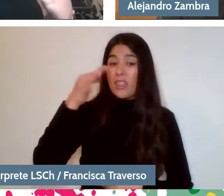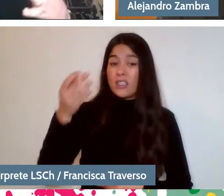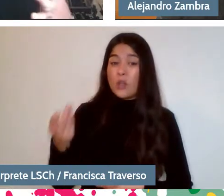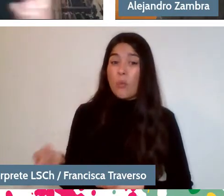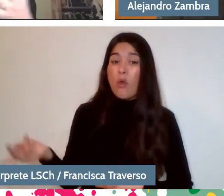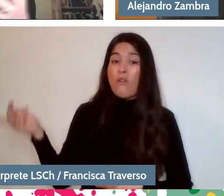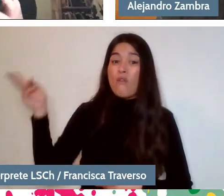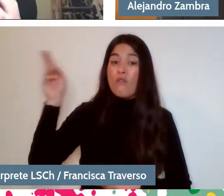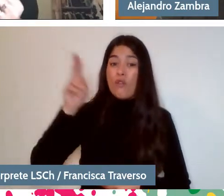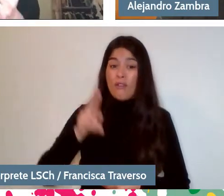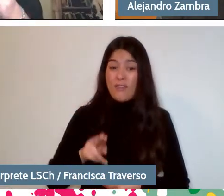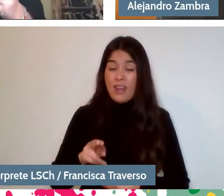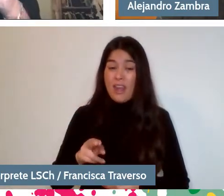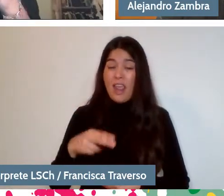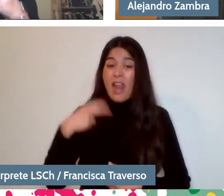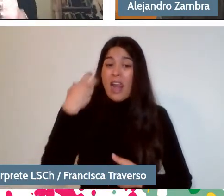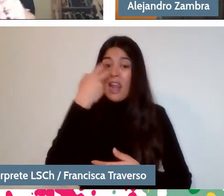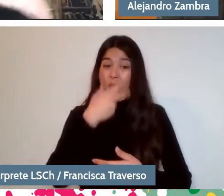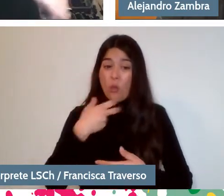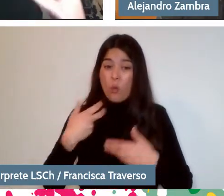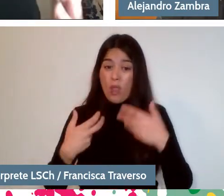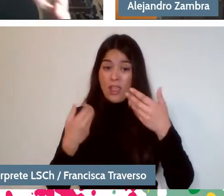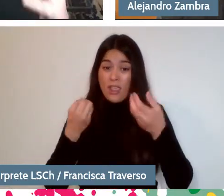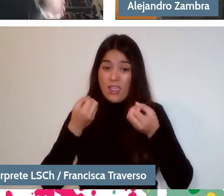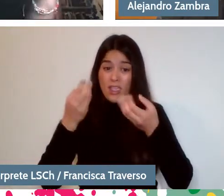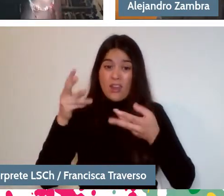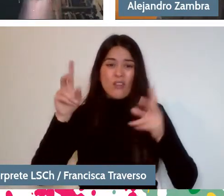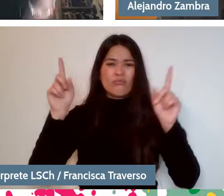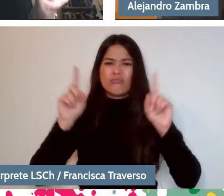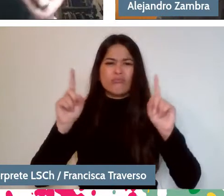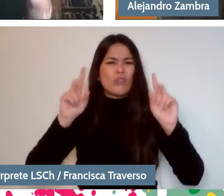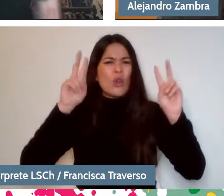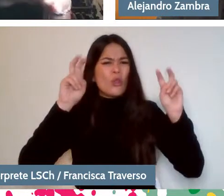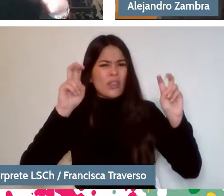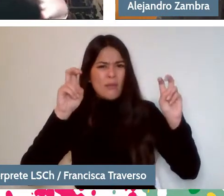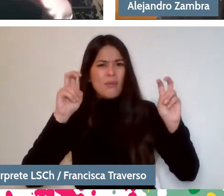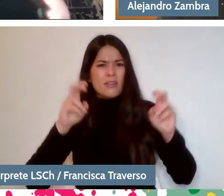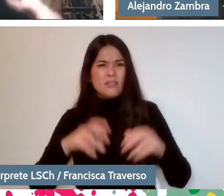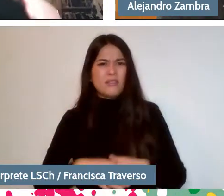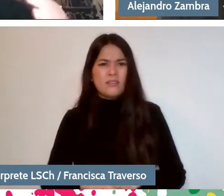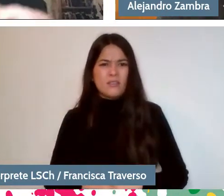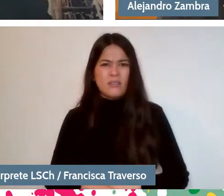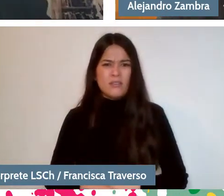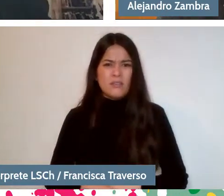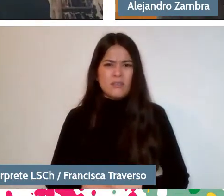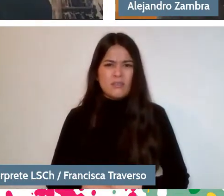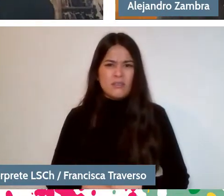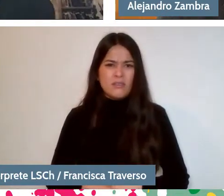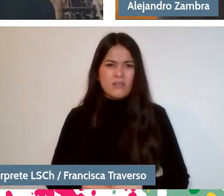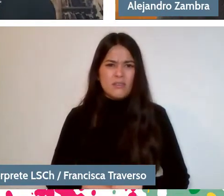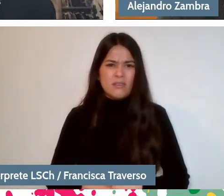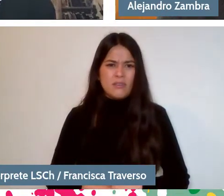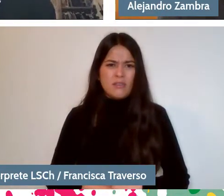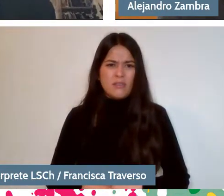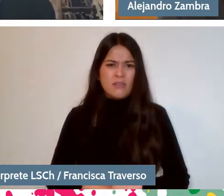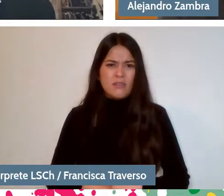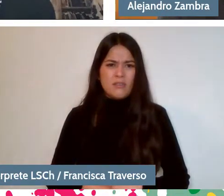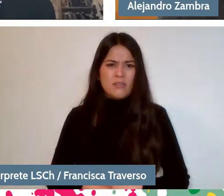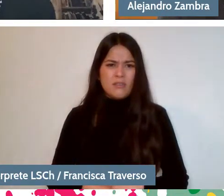or rather like...? No, the themes, I mean, because... More depth or more detail about some things.